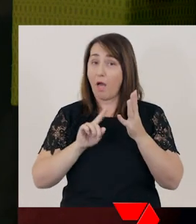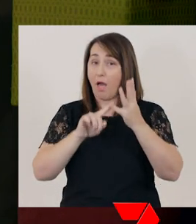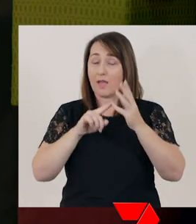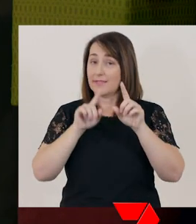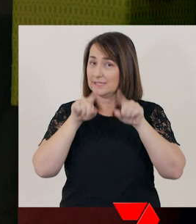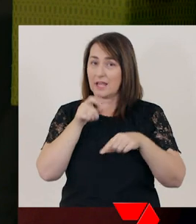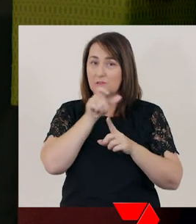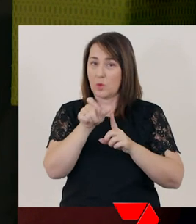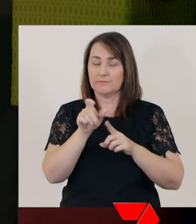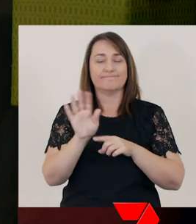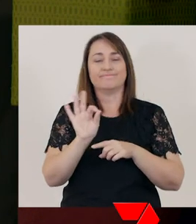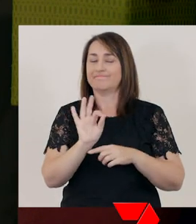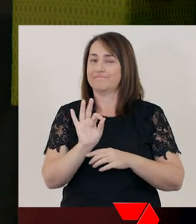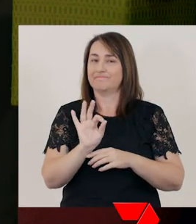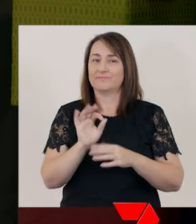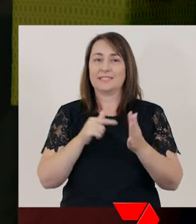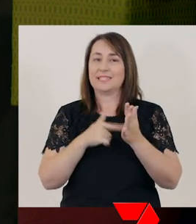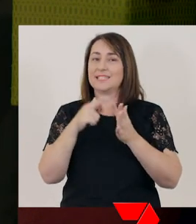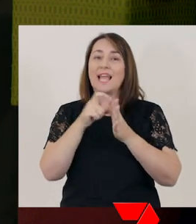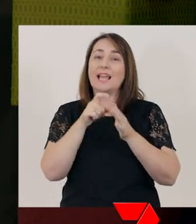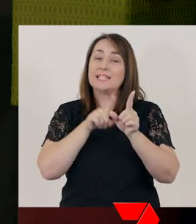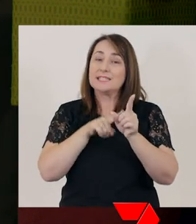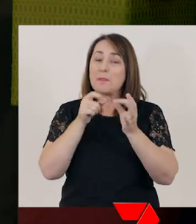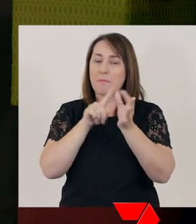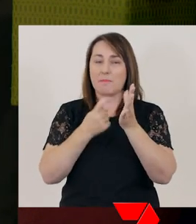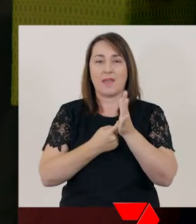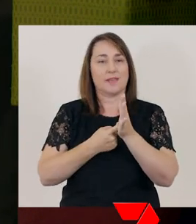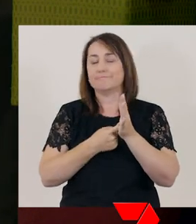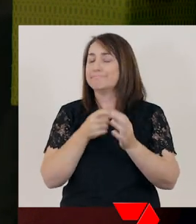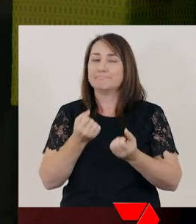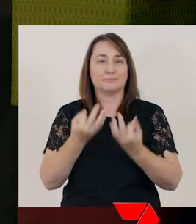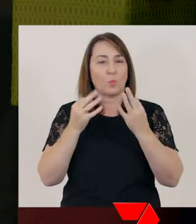No, teddy bear does not start with the ‘uh’ sound.